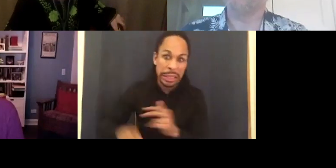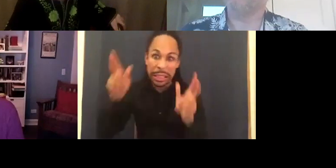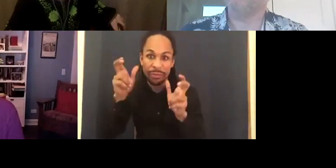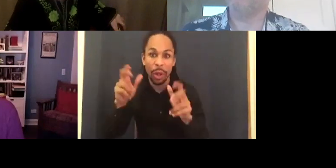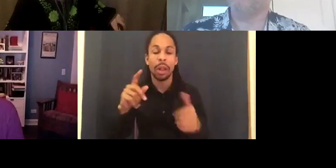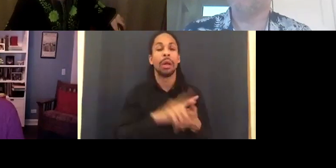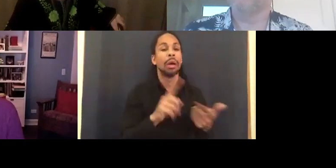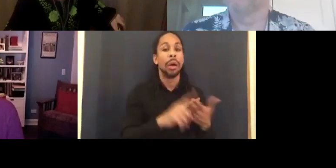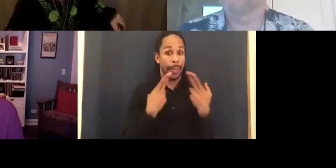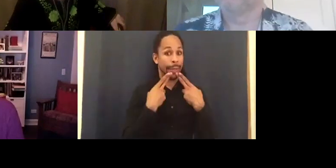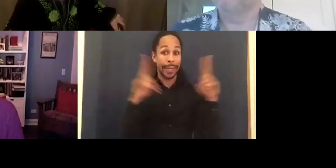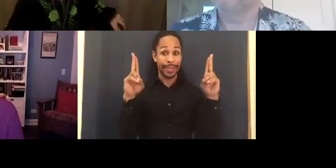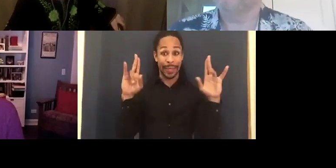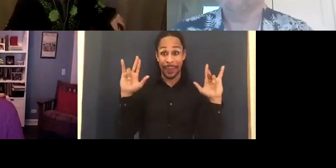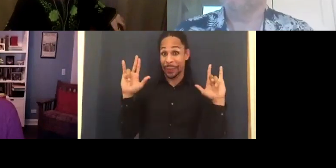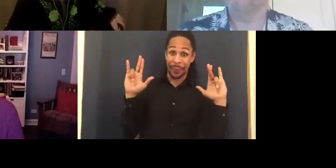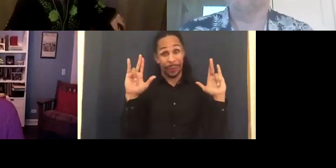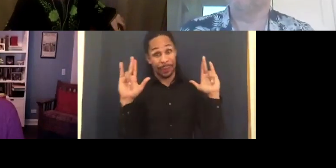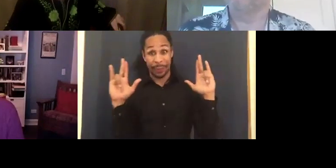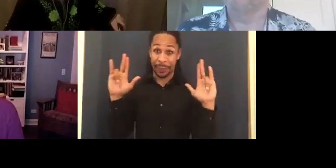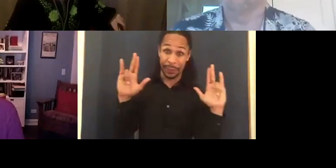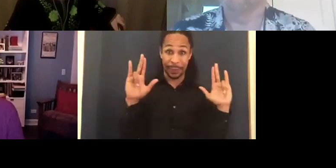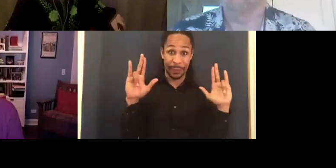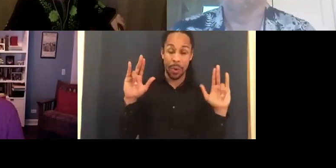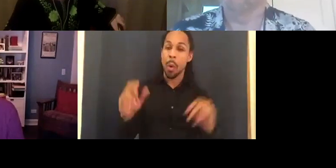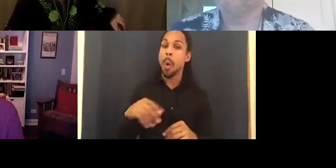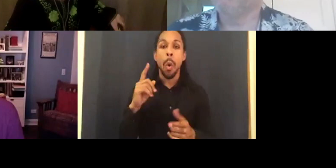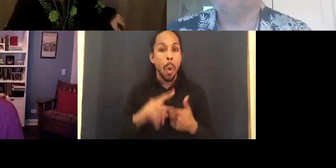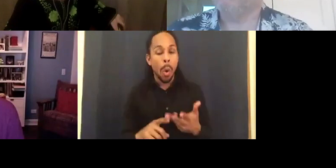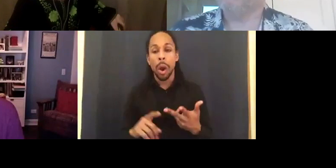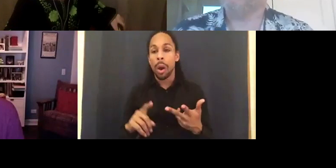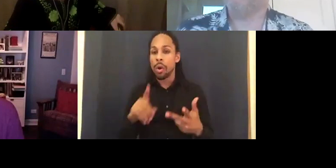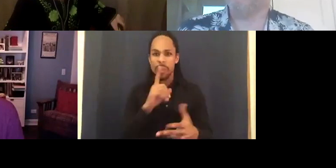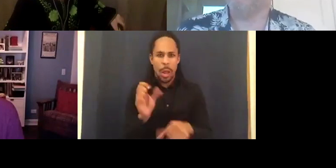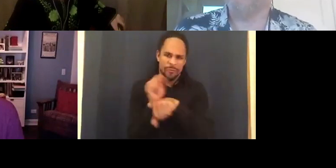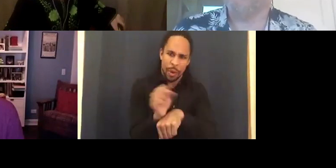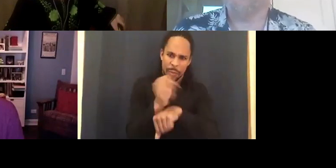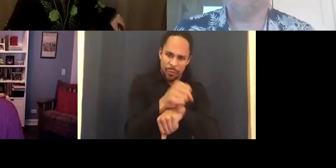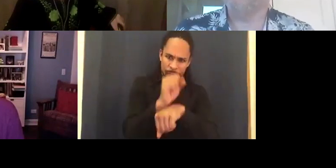Or really overcoming. They were -- one sided characters.